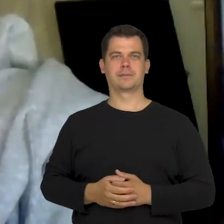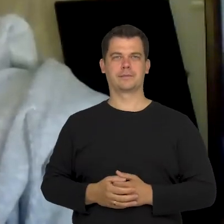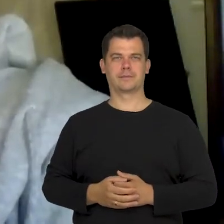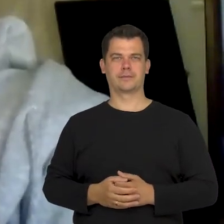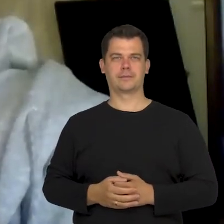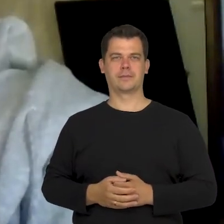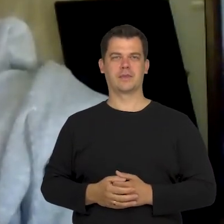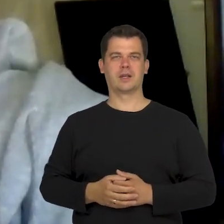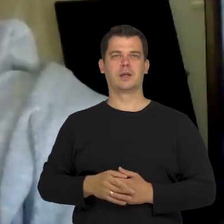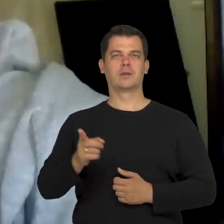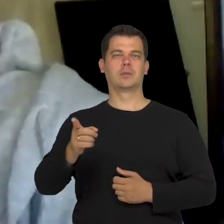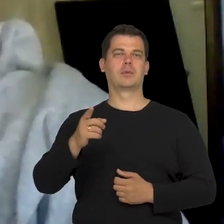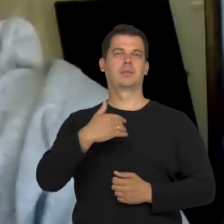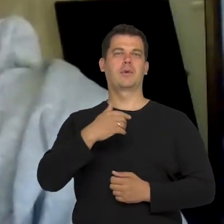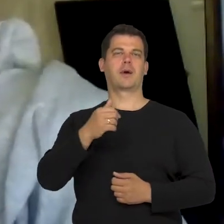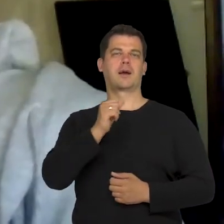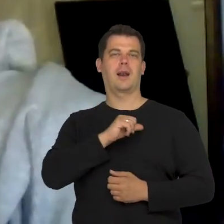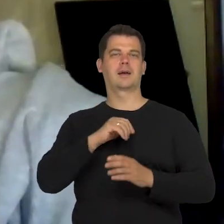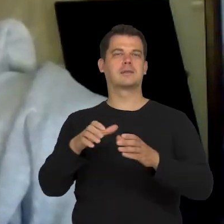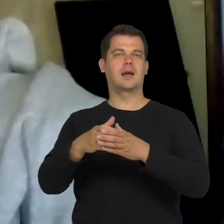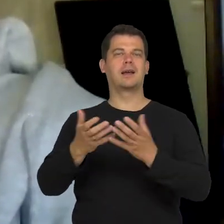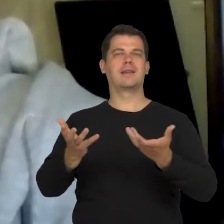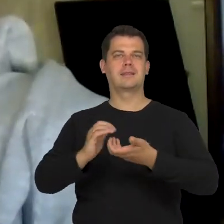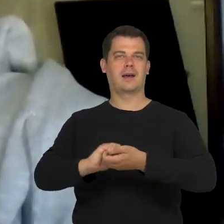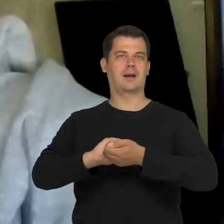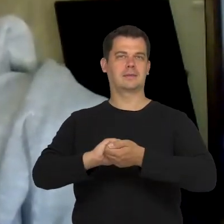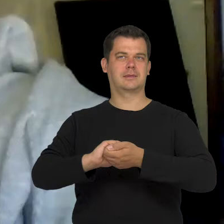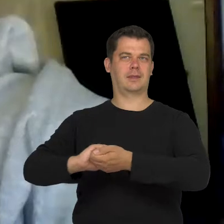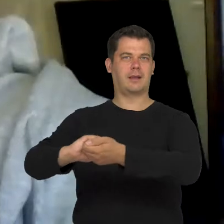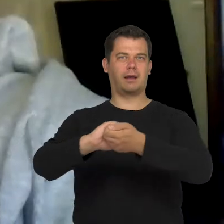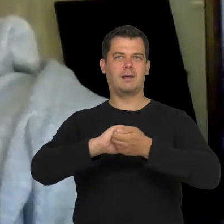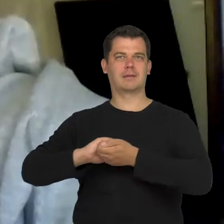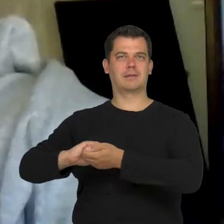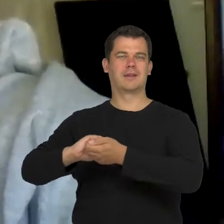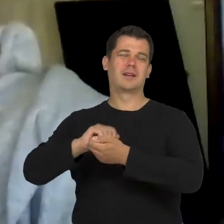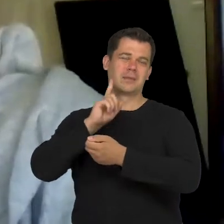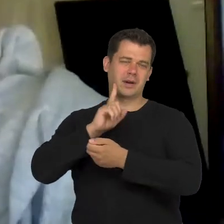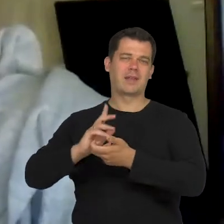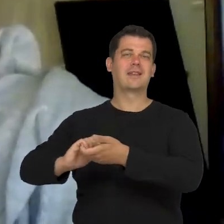An integrated class. Of course, the level of that integration varied.